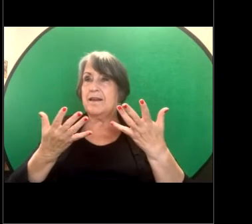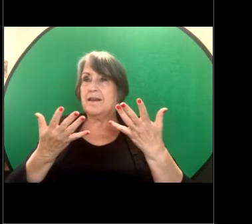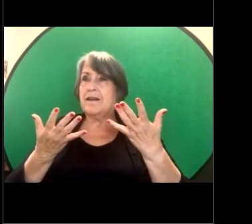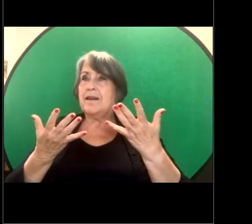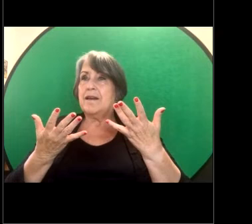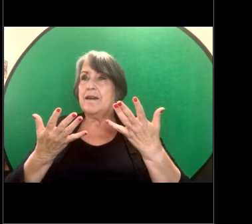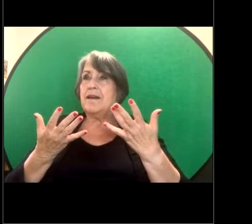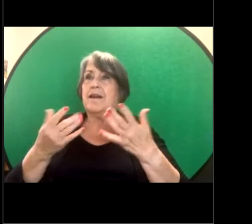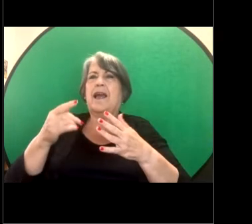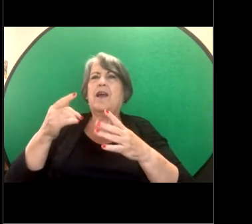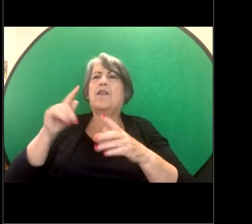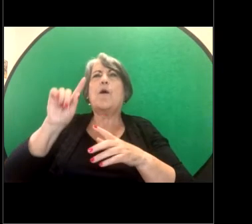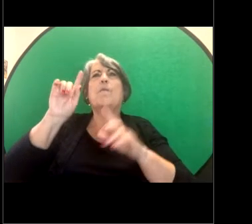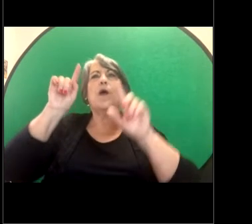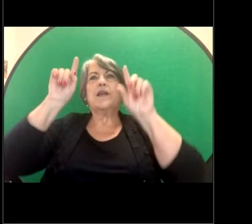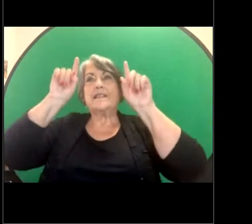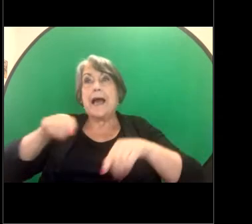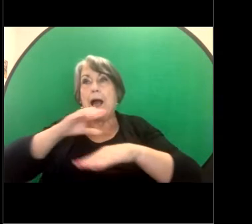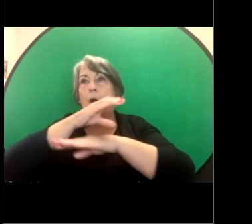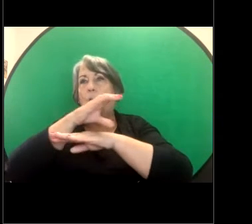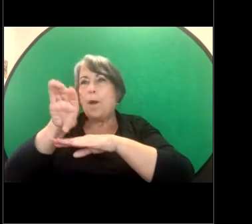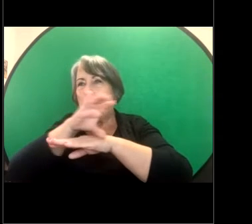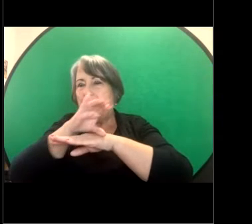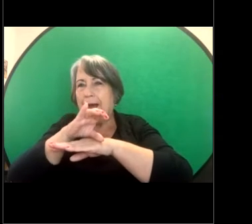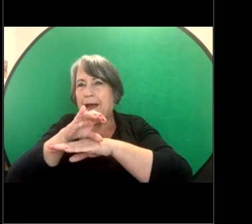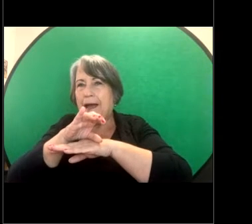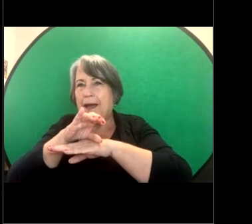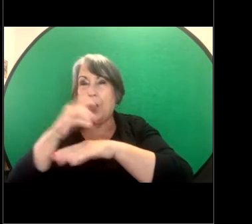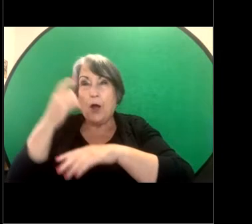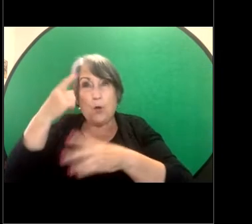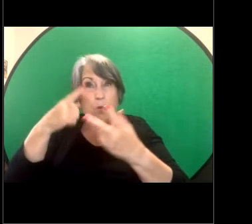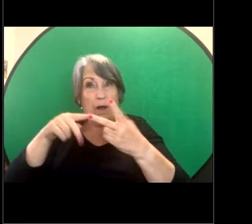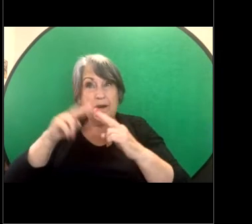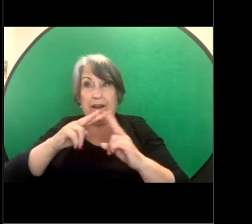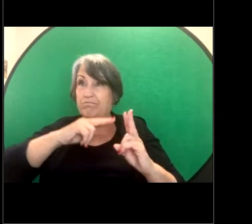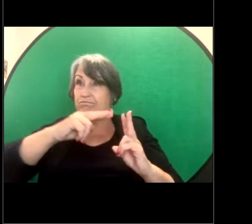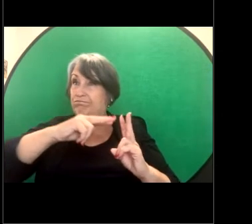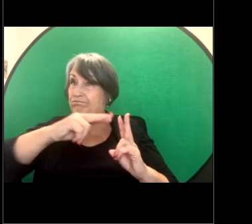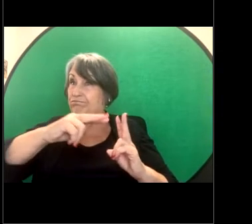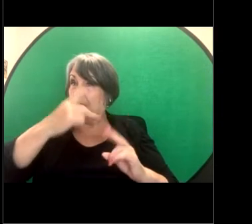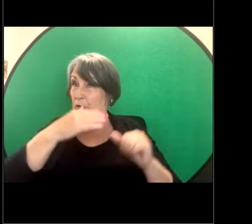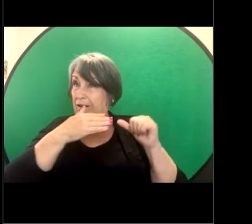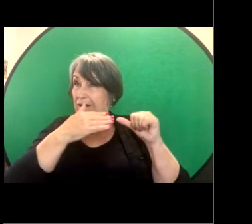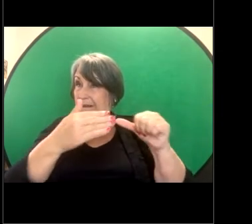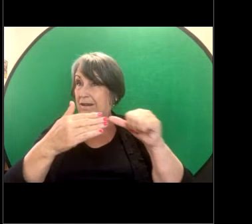lead up to the webinar and I wonder if Gillian and Amelia you're able to respond to this. Would this